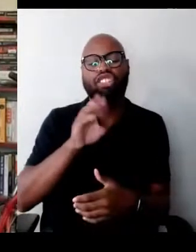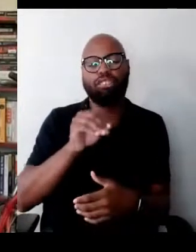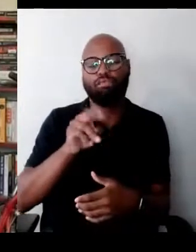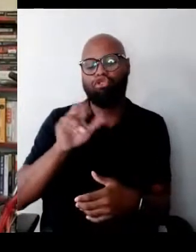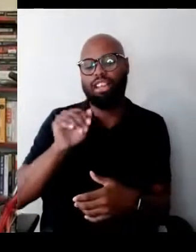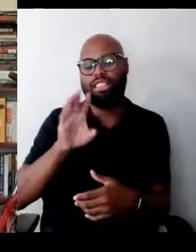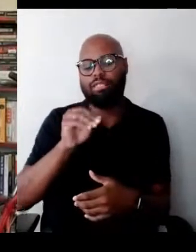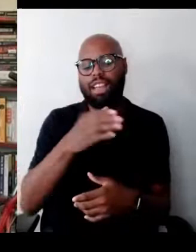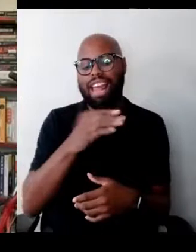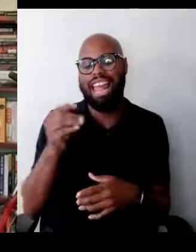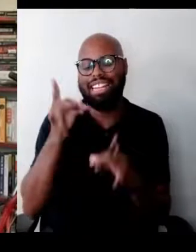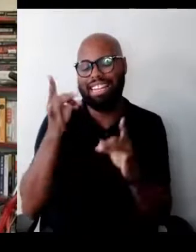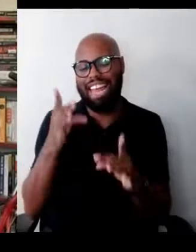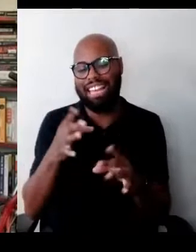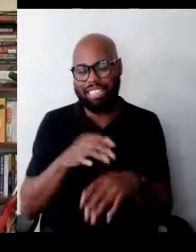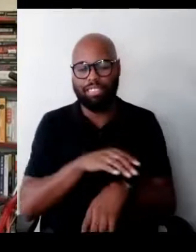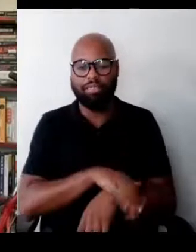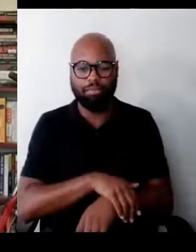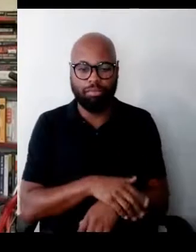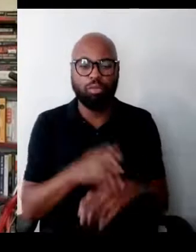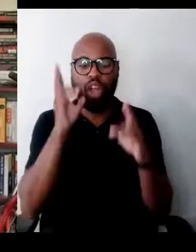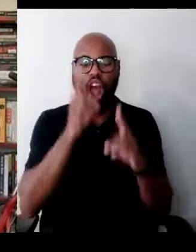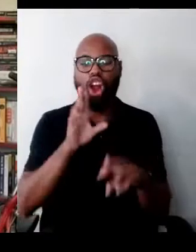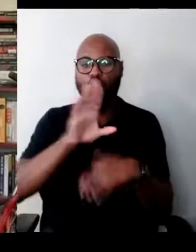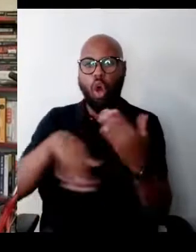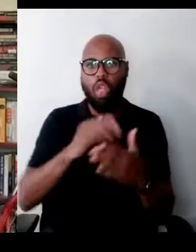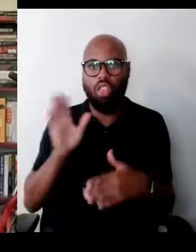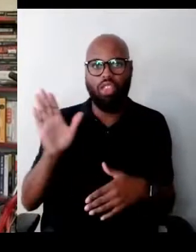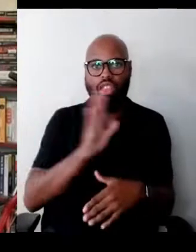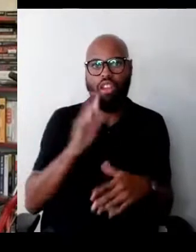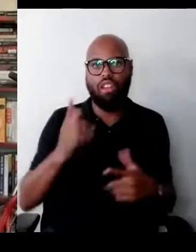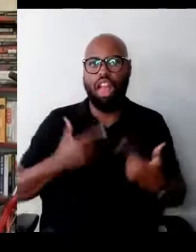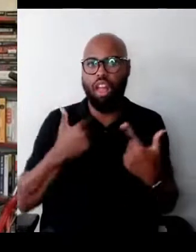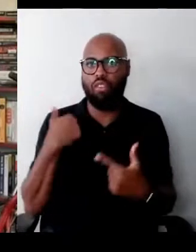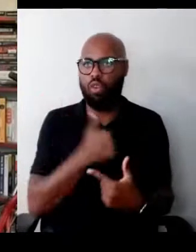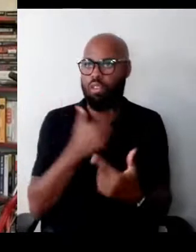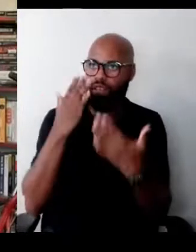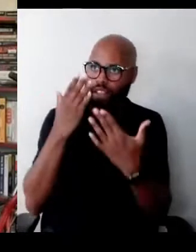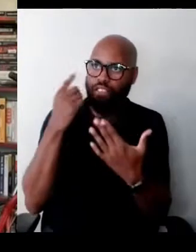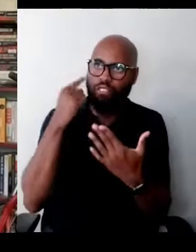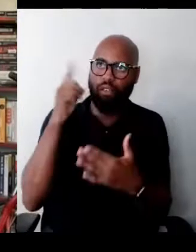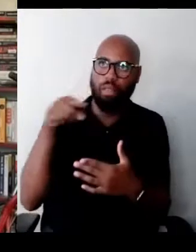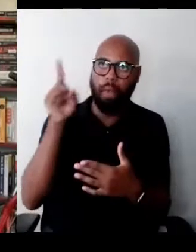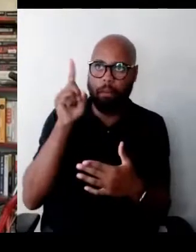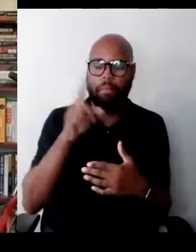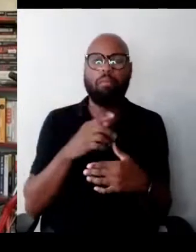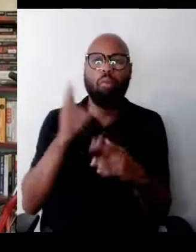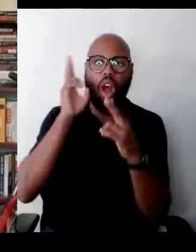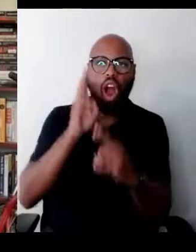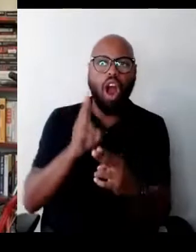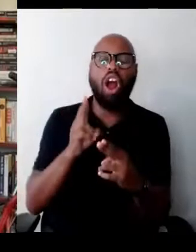We honor their lives, we are grateful for them and we honor them when we gather across communities